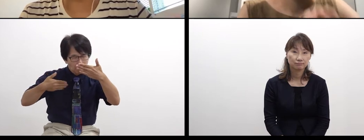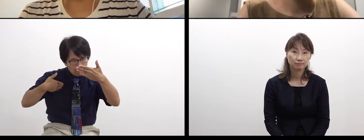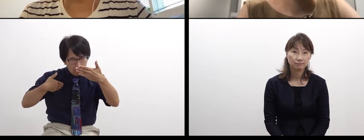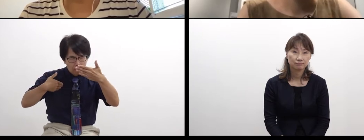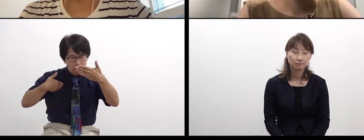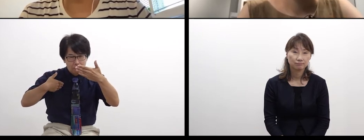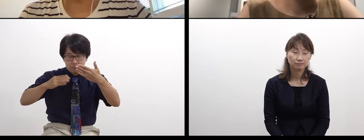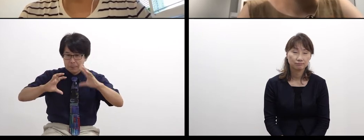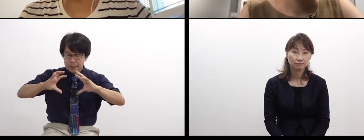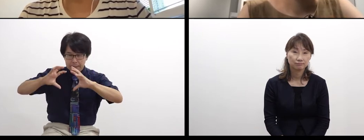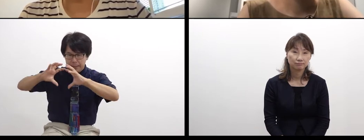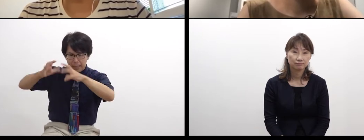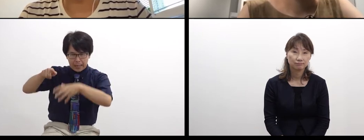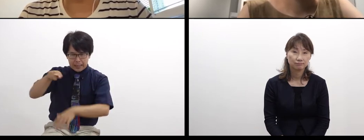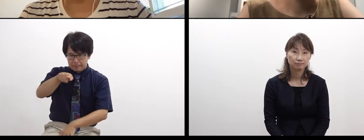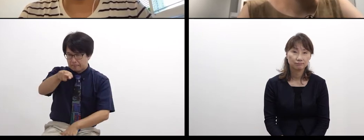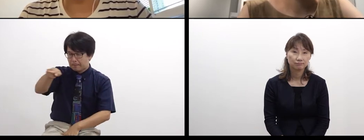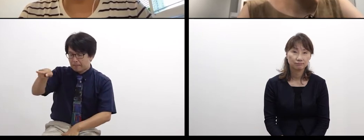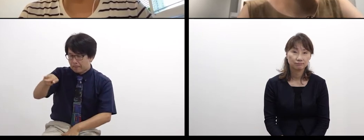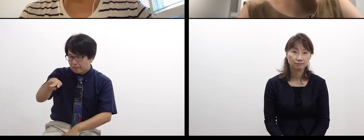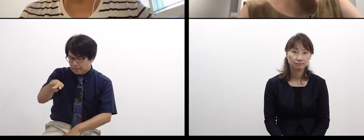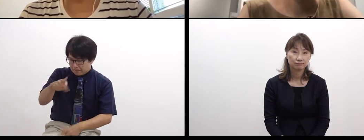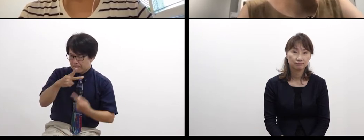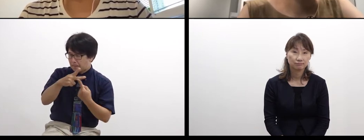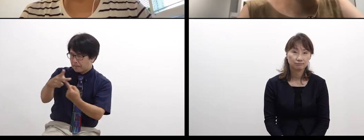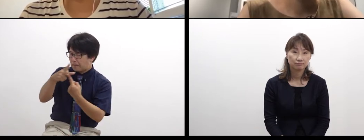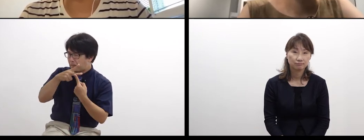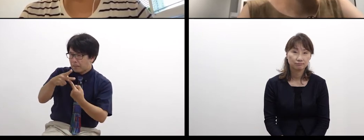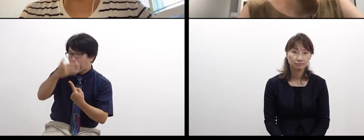and she’s having a lot of new experiences.